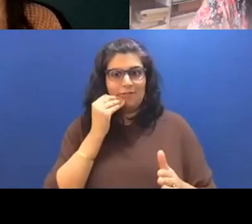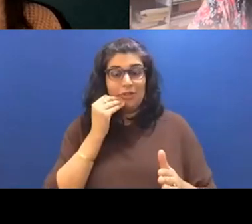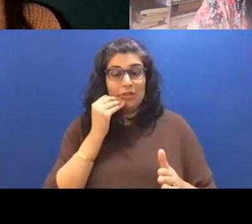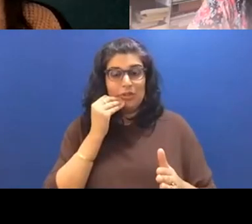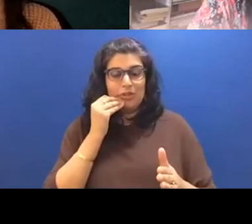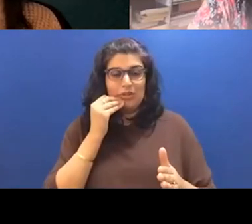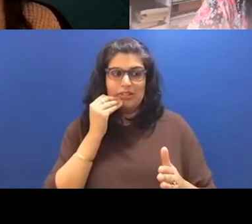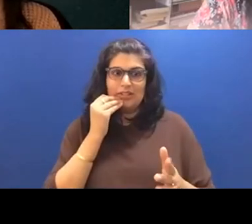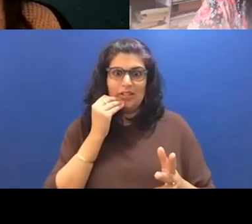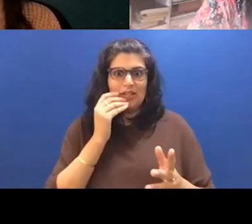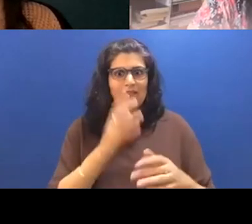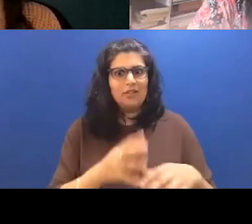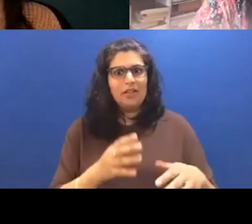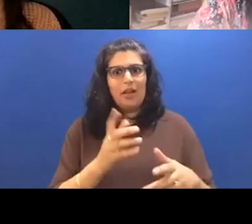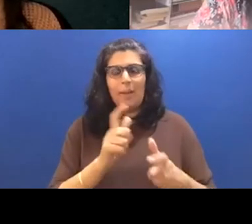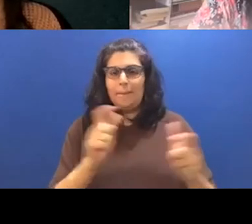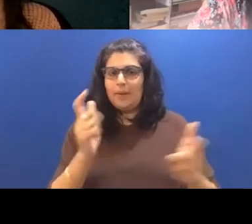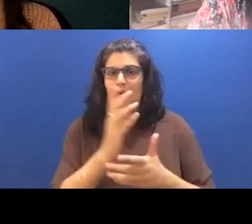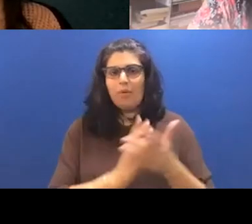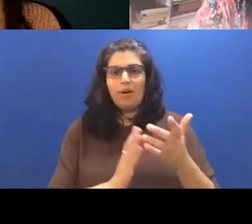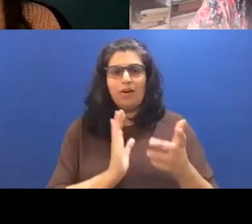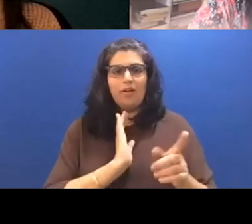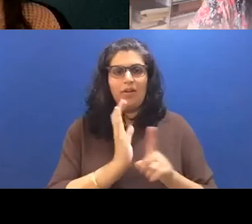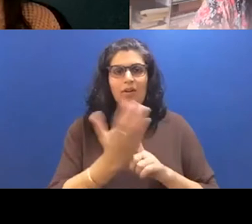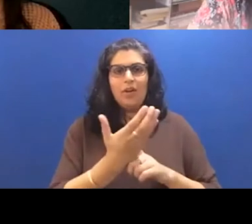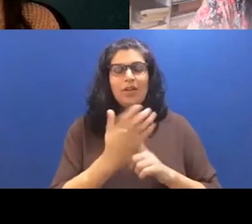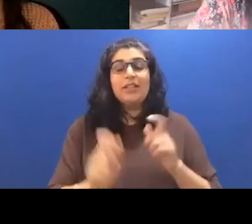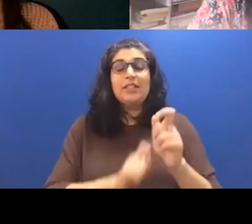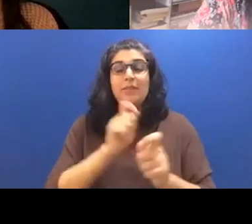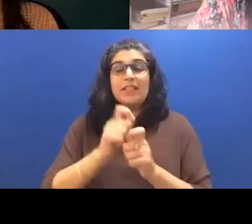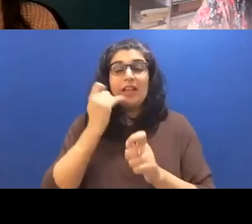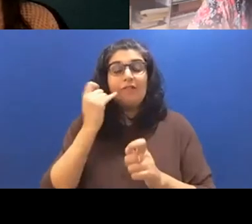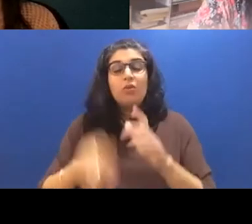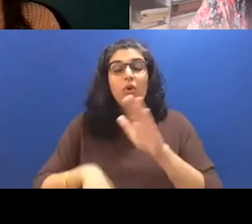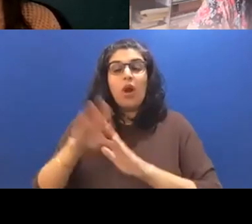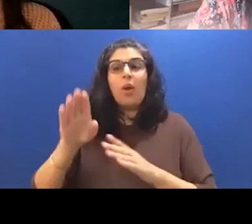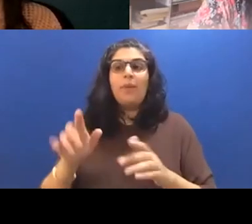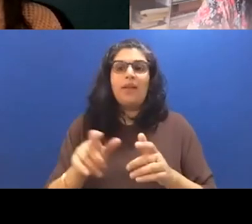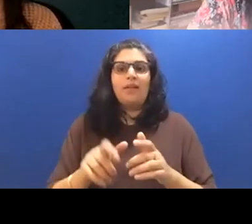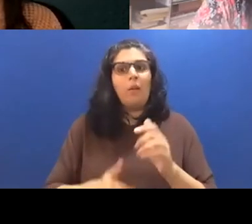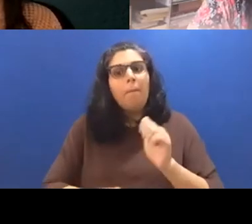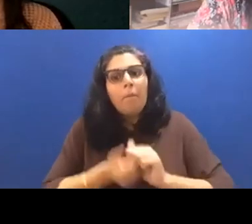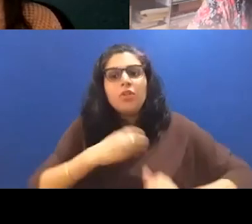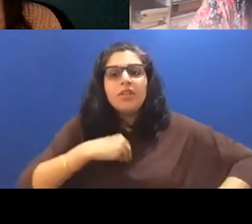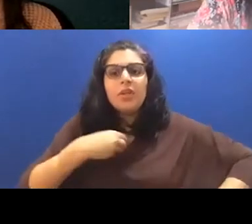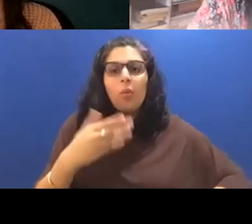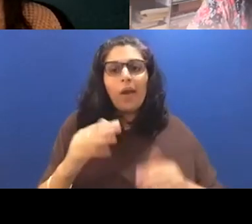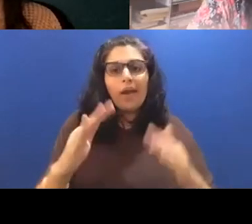growing up, especially if you grew up in a mostly white town like, well, where so many